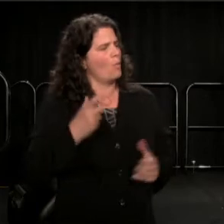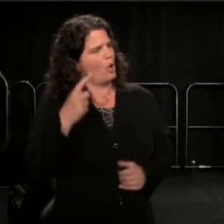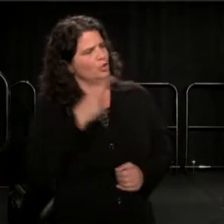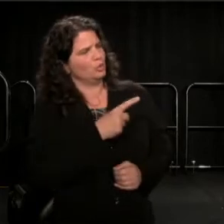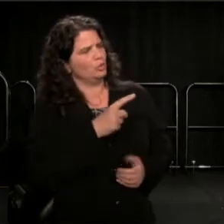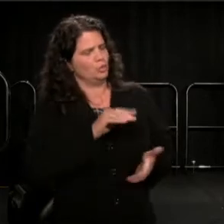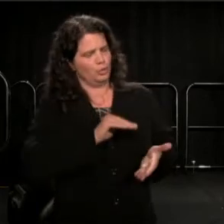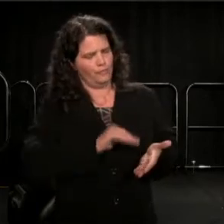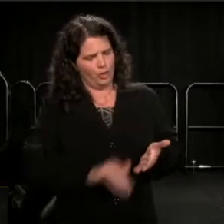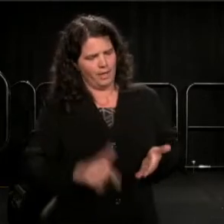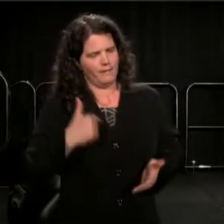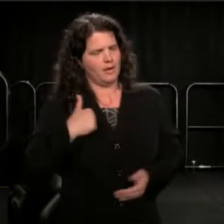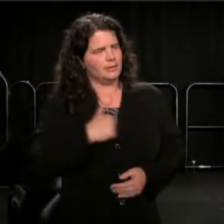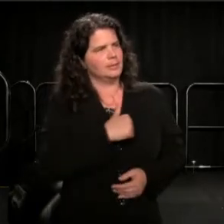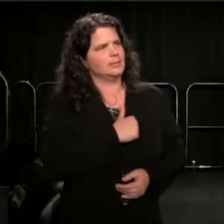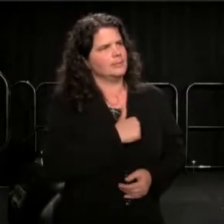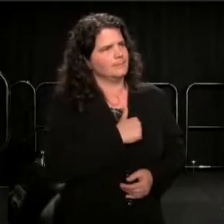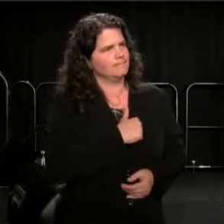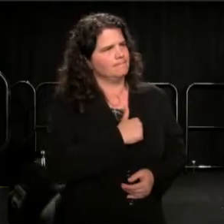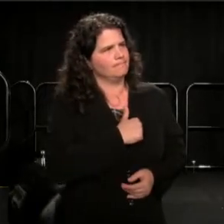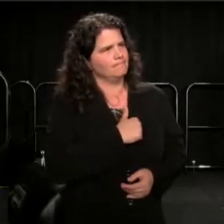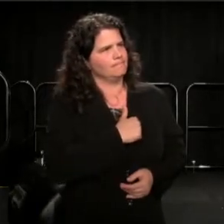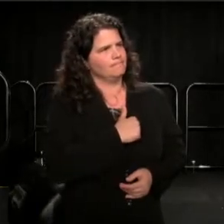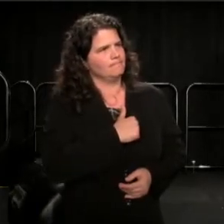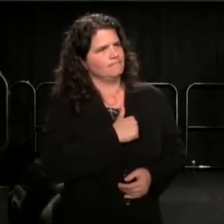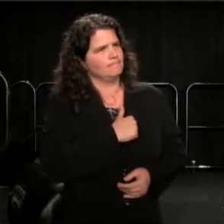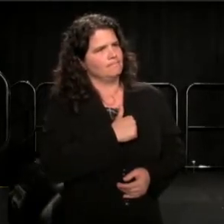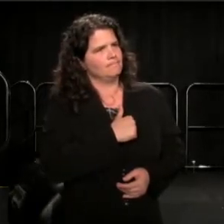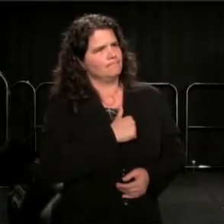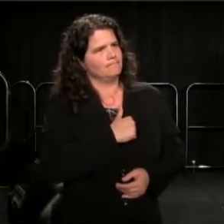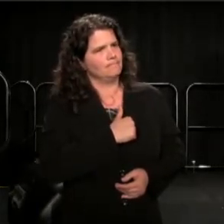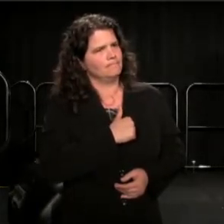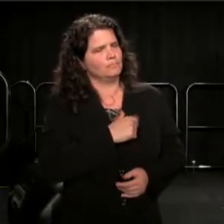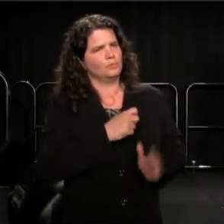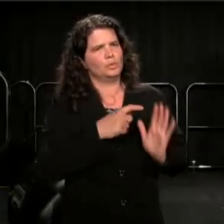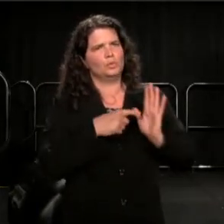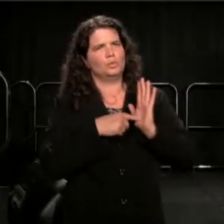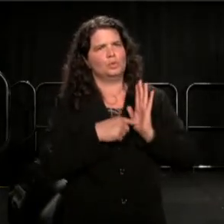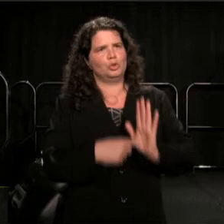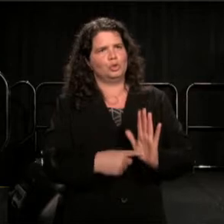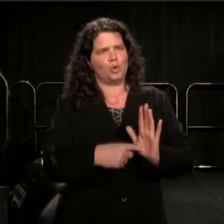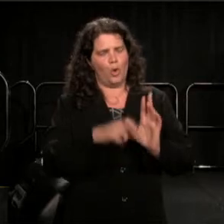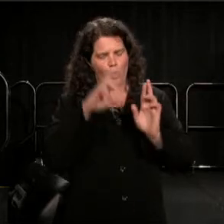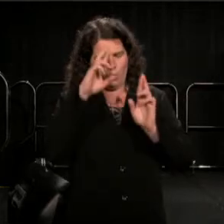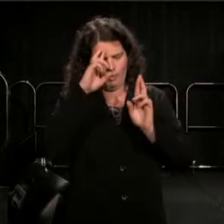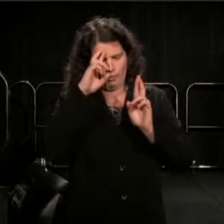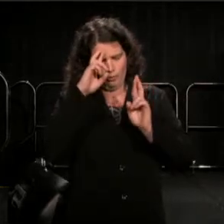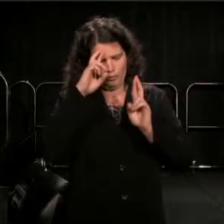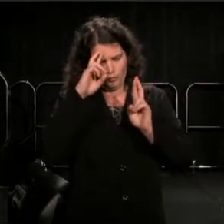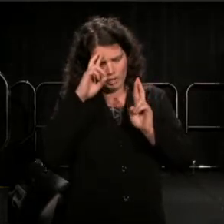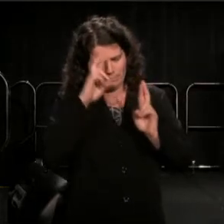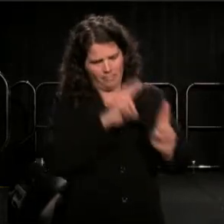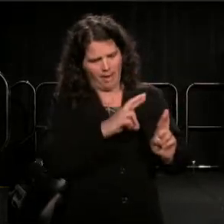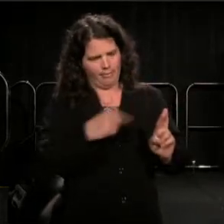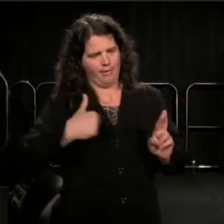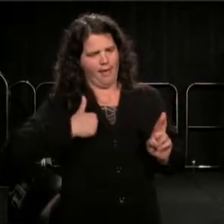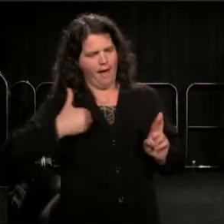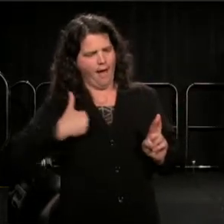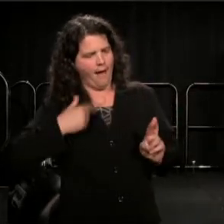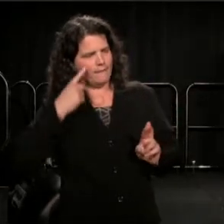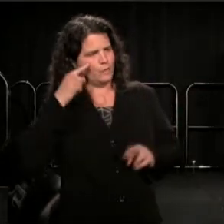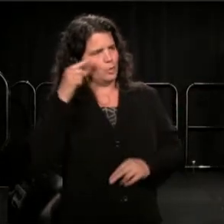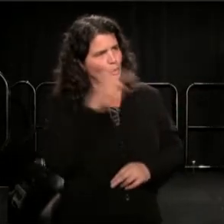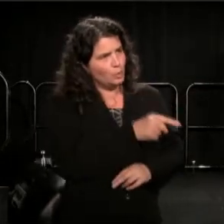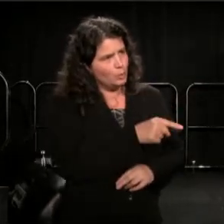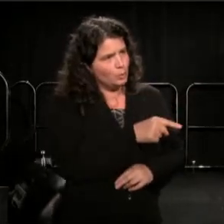He said, "To show the respect that I have for you and the movement,